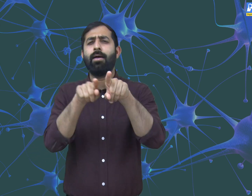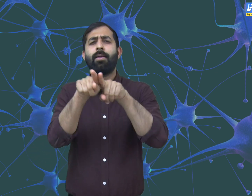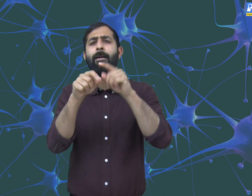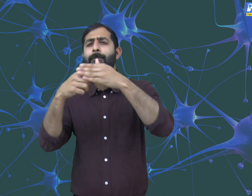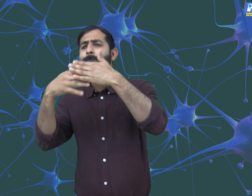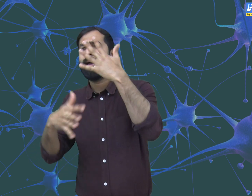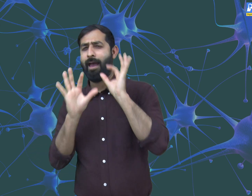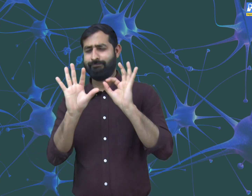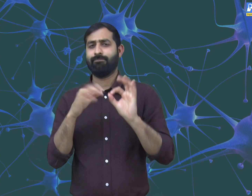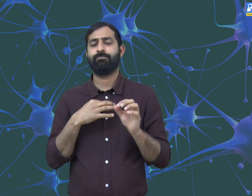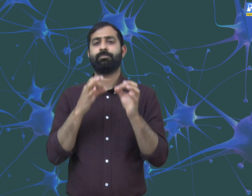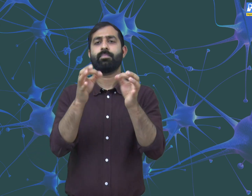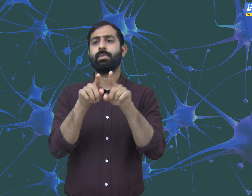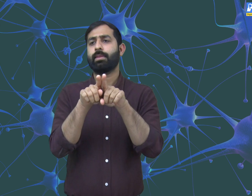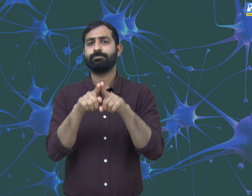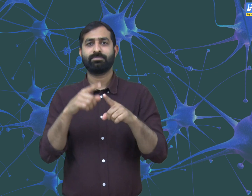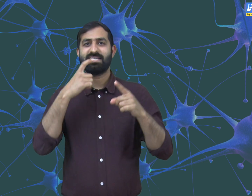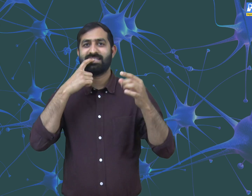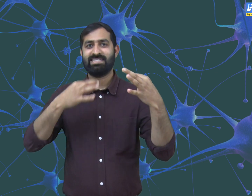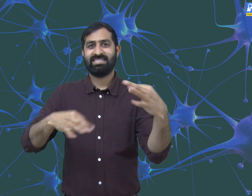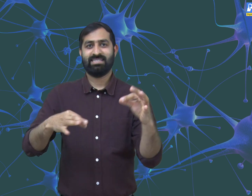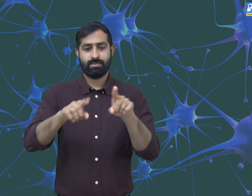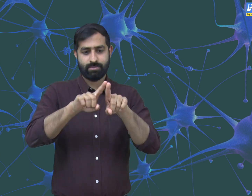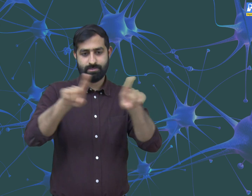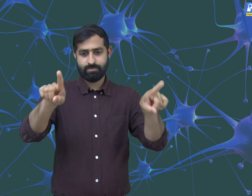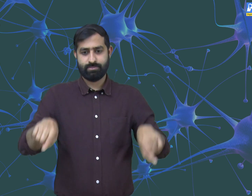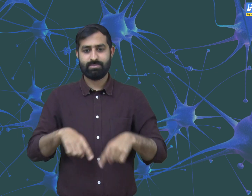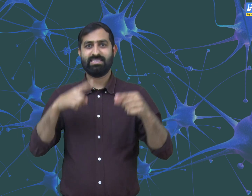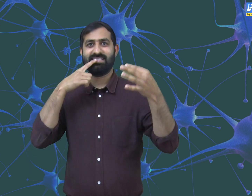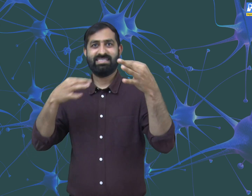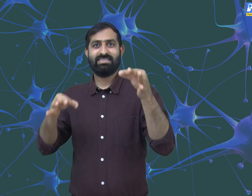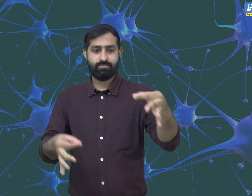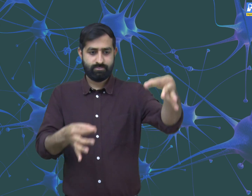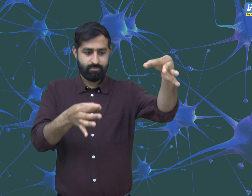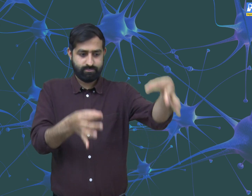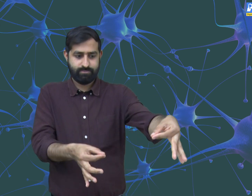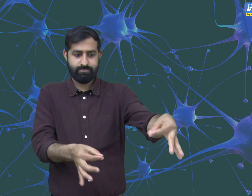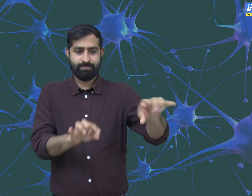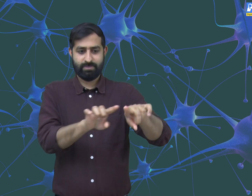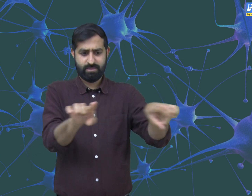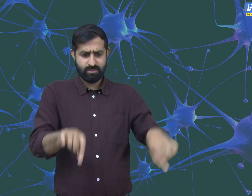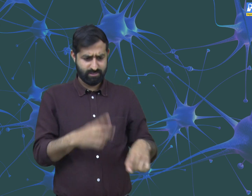Let me give you few examples of this. Let's take a sheet of paper and place it on the table.